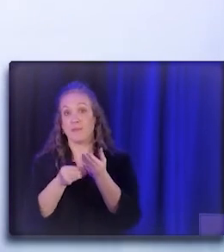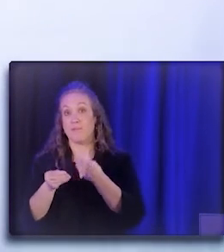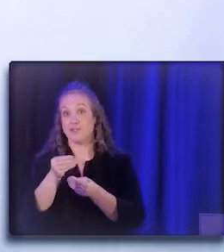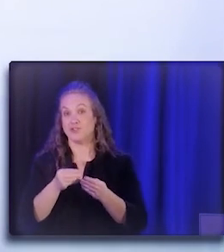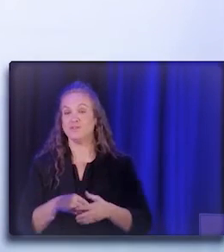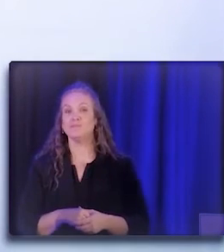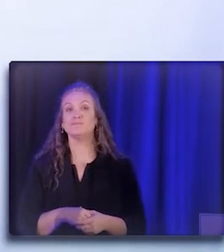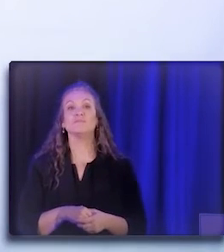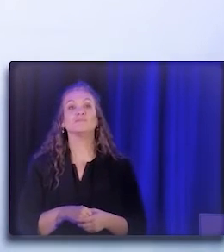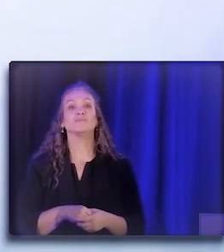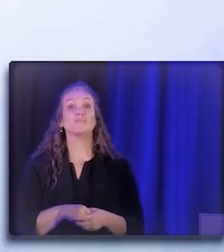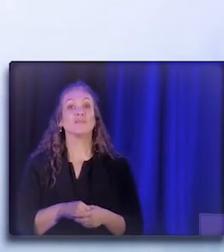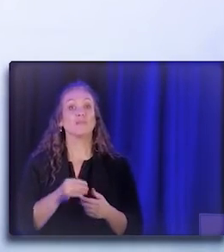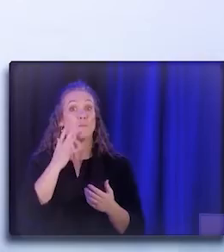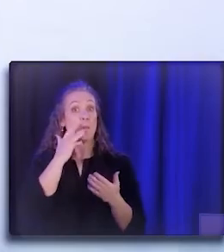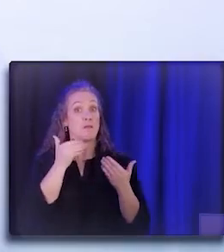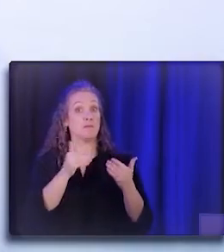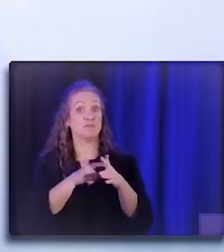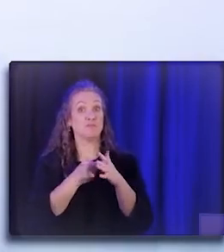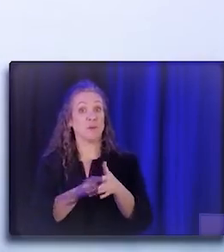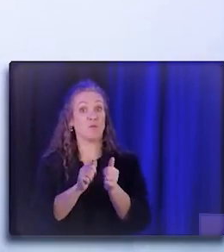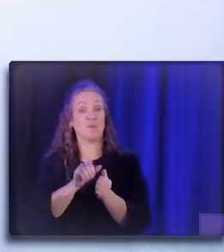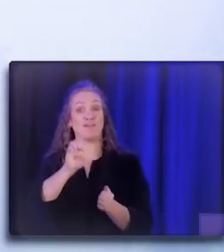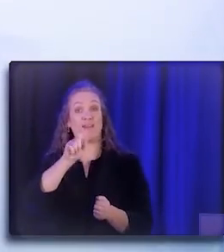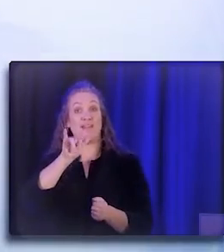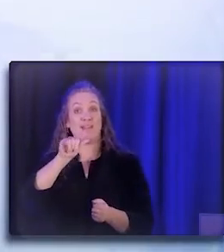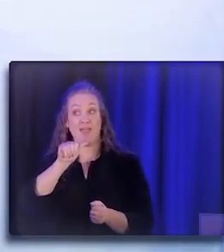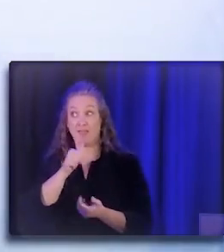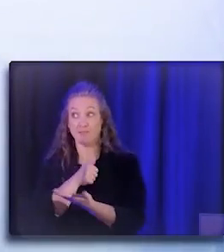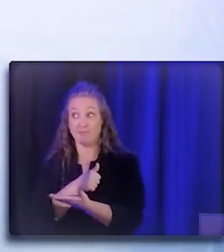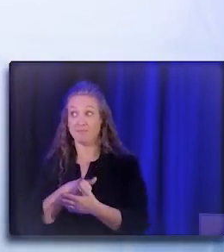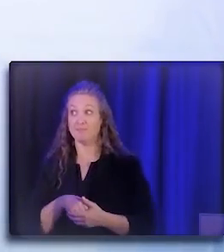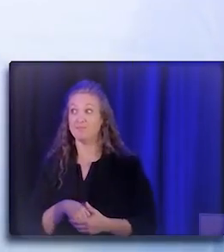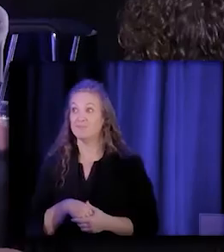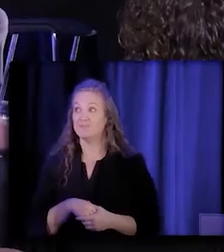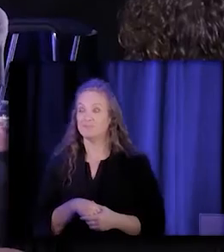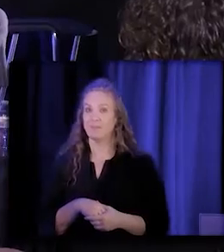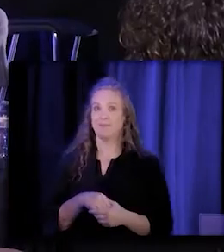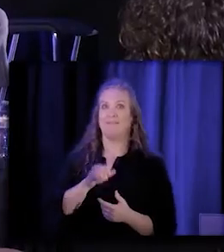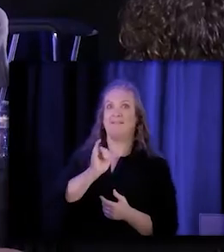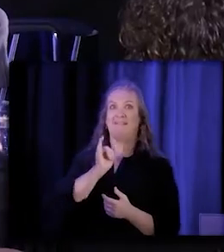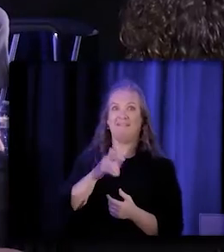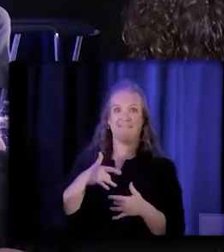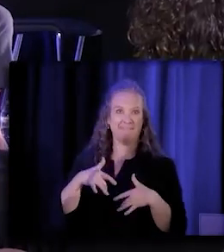So why don't we start with Elia this time? Yeah, I get to do the status of the budget.